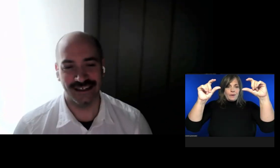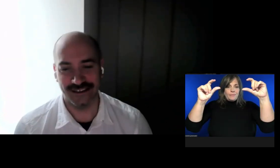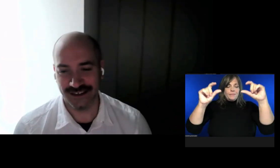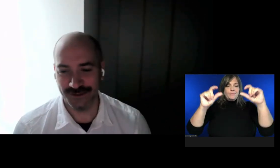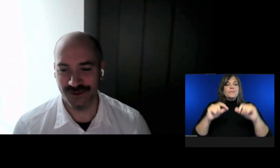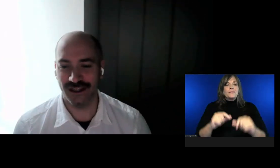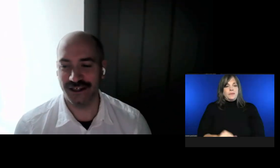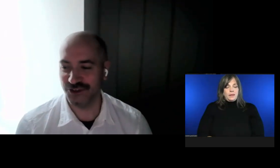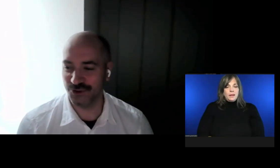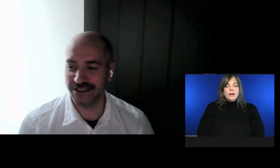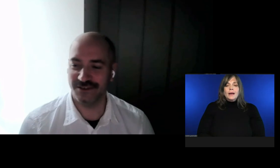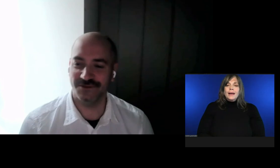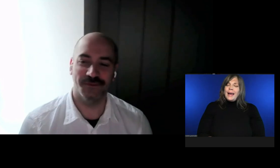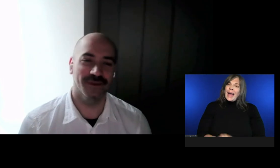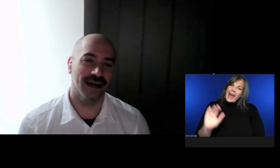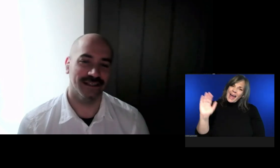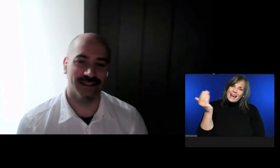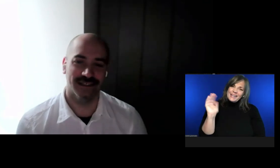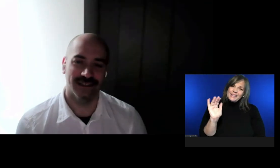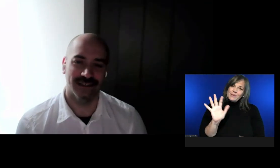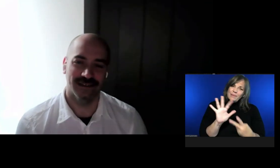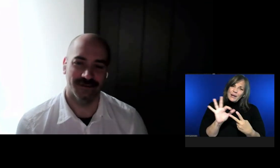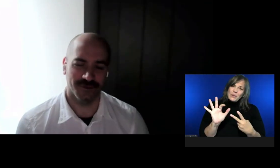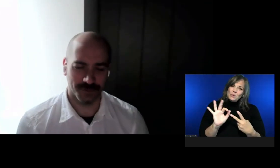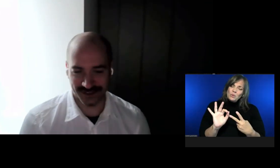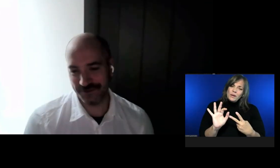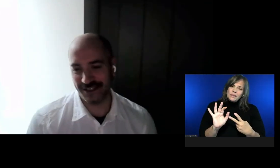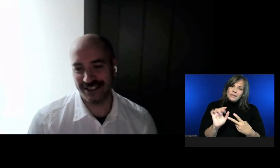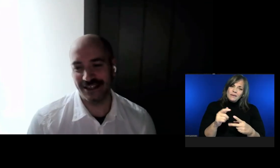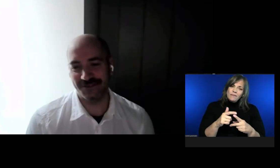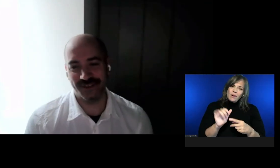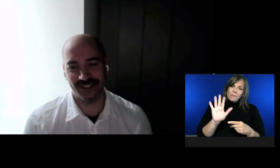And it seemed like a choice from that specific television.